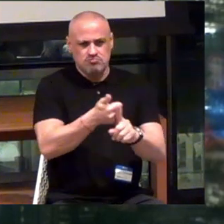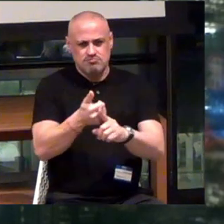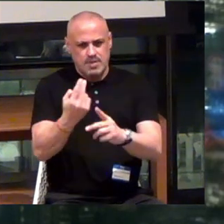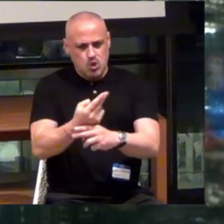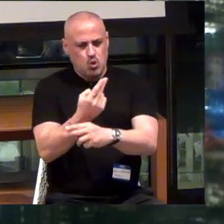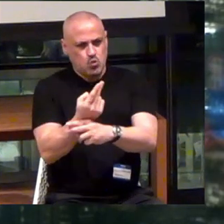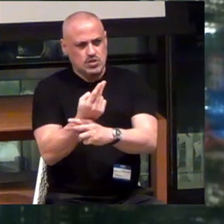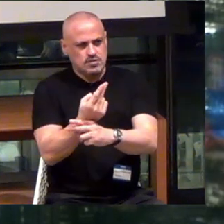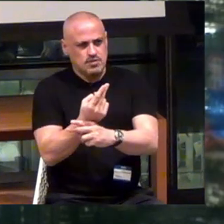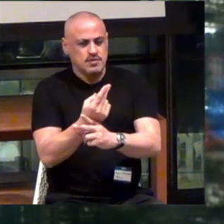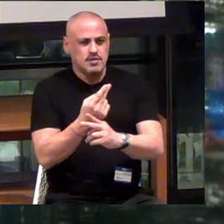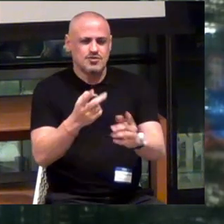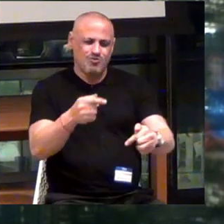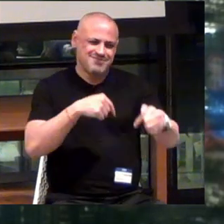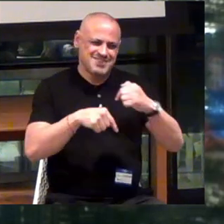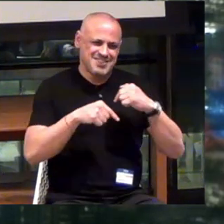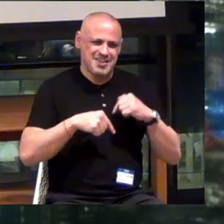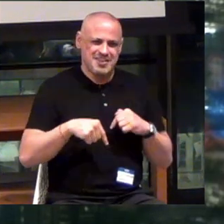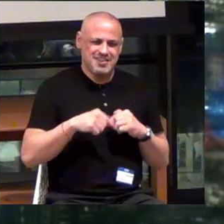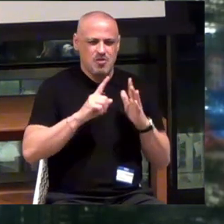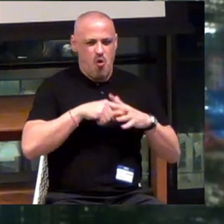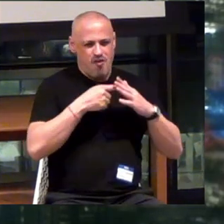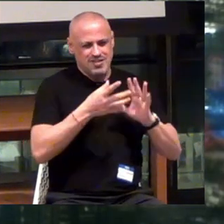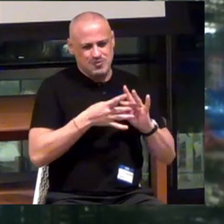So just getting back to the origin story a little bit...